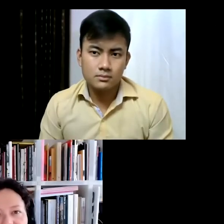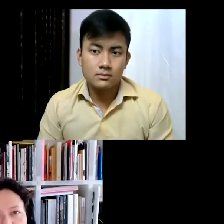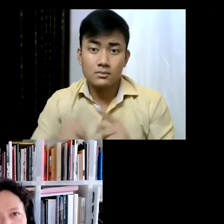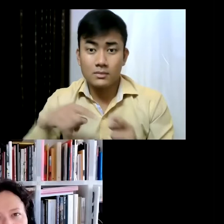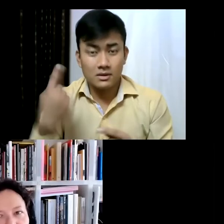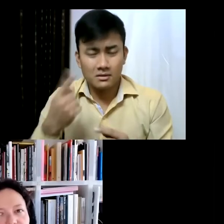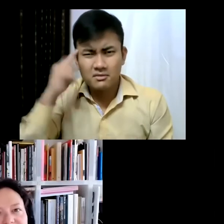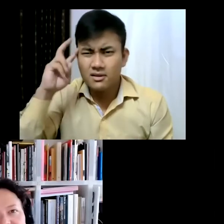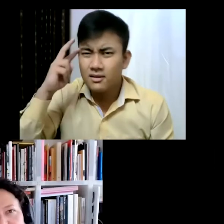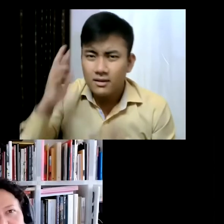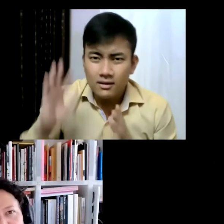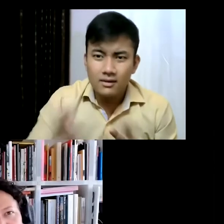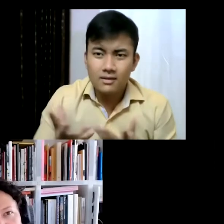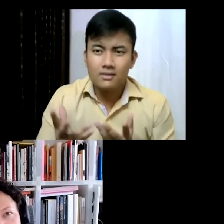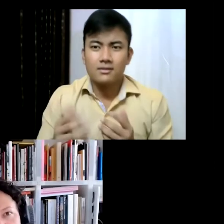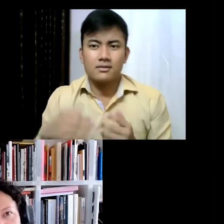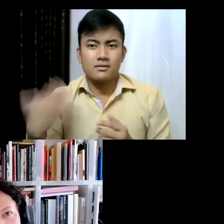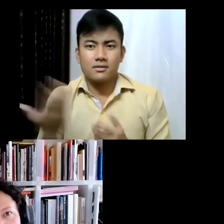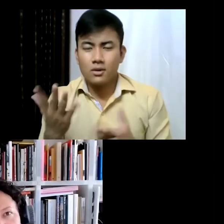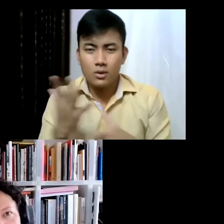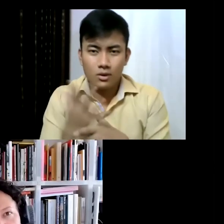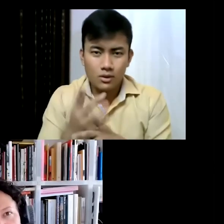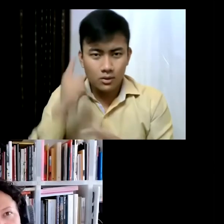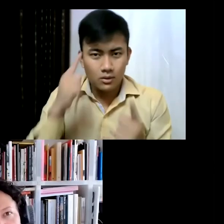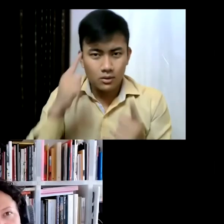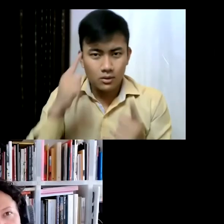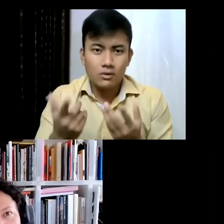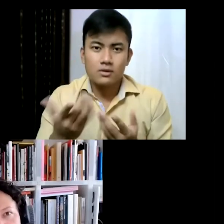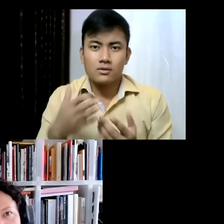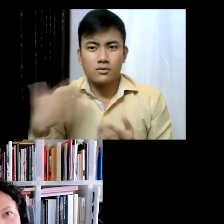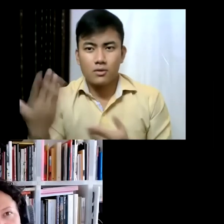art fair. So there was nothing commercial about this project, there was no art fair, no market,